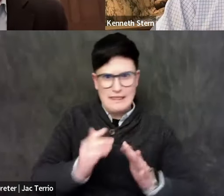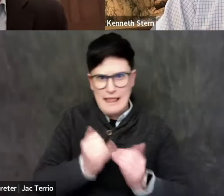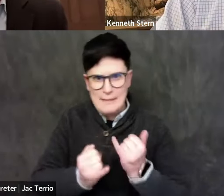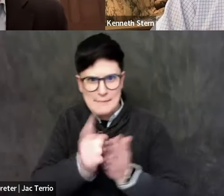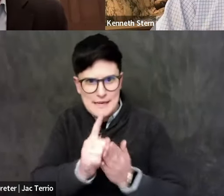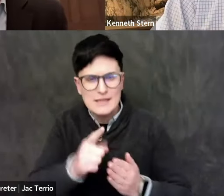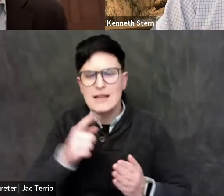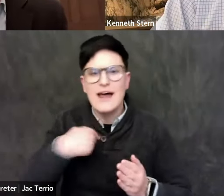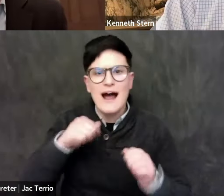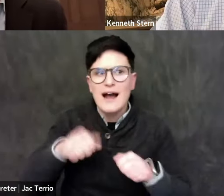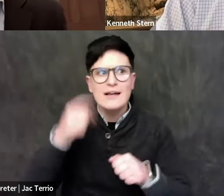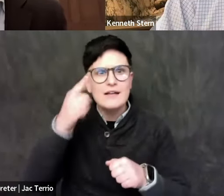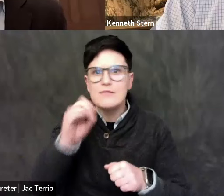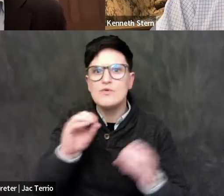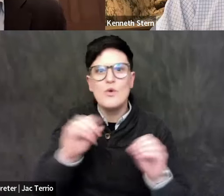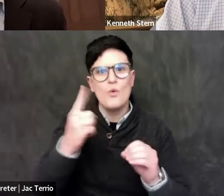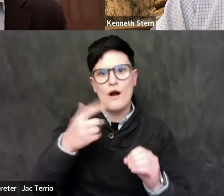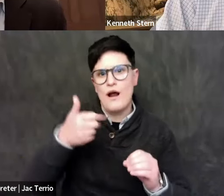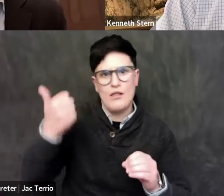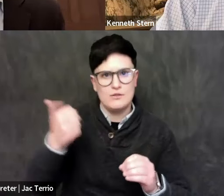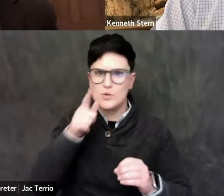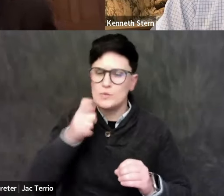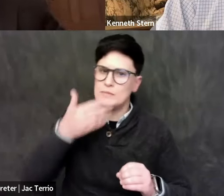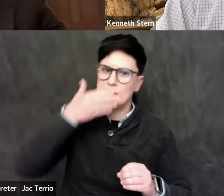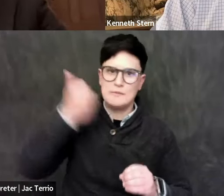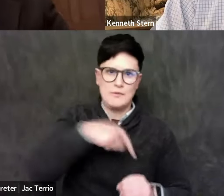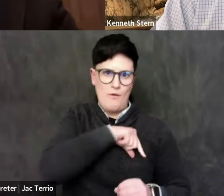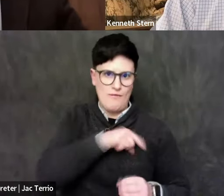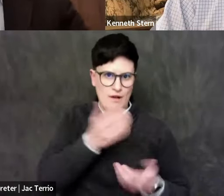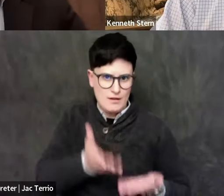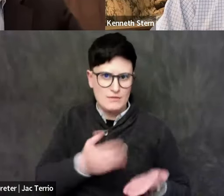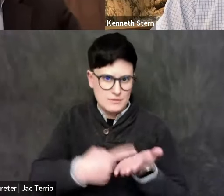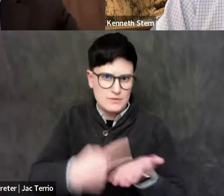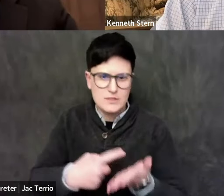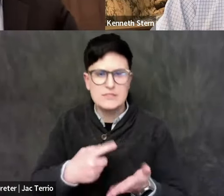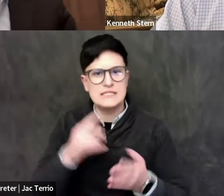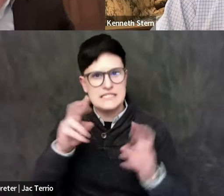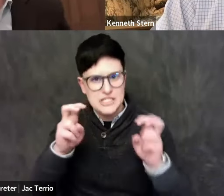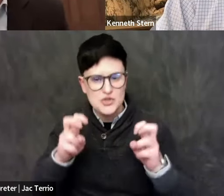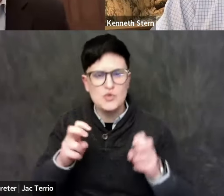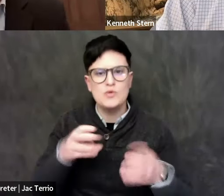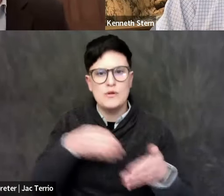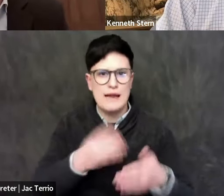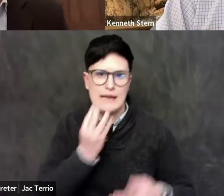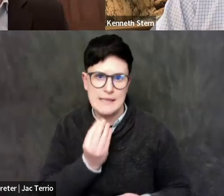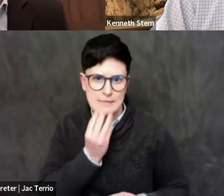to discuss the issue of anti-Semitism. So here's how the webinar will work.